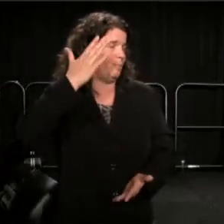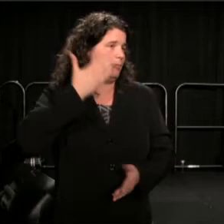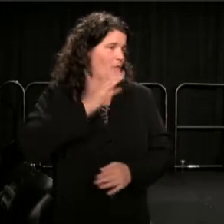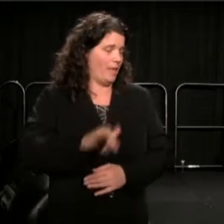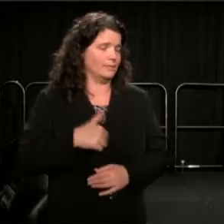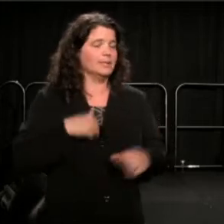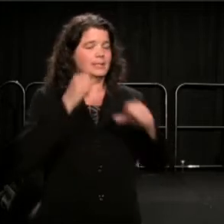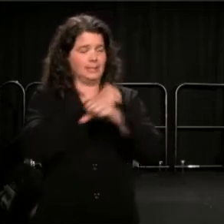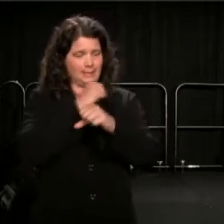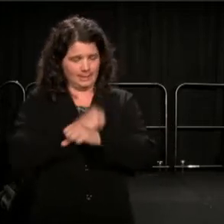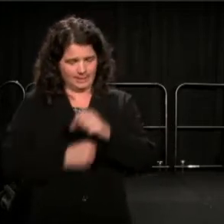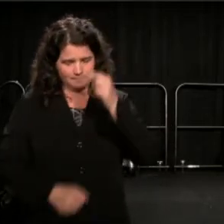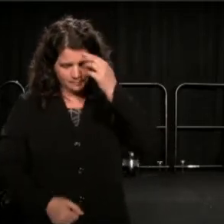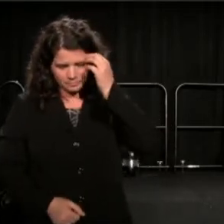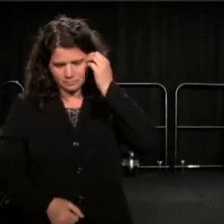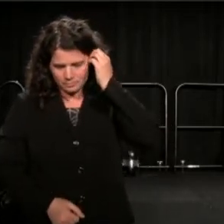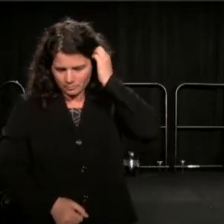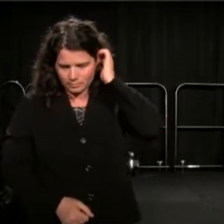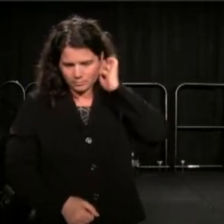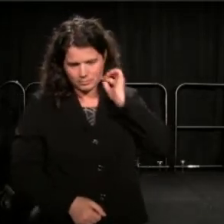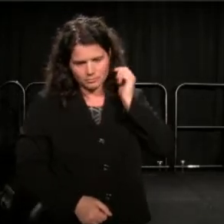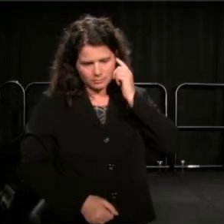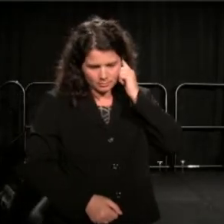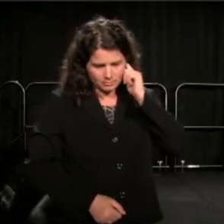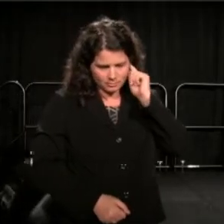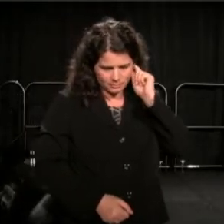The highest reported compensation for leaders in mainstream theater